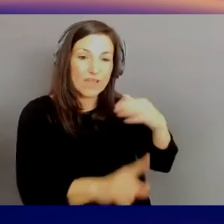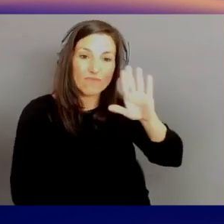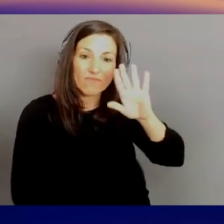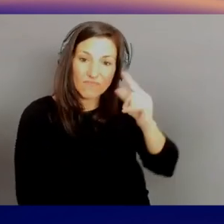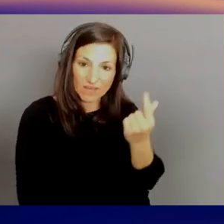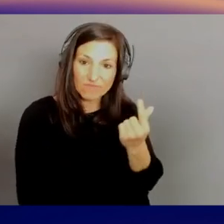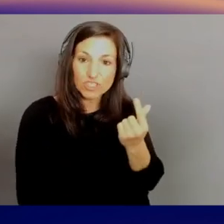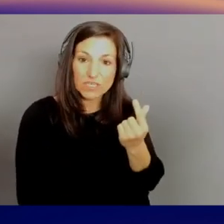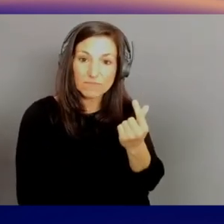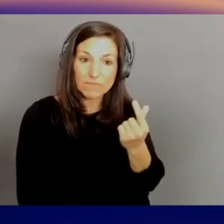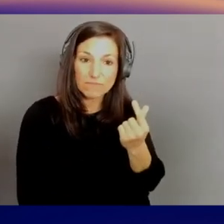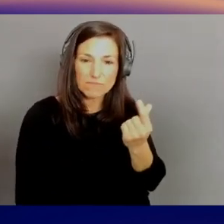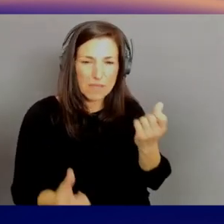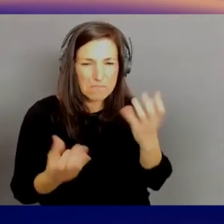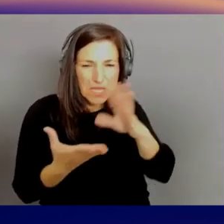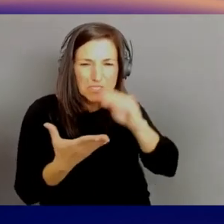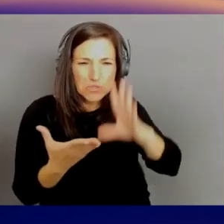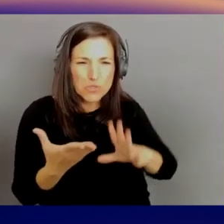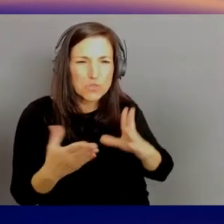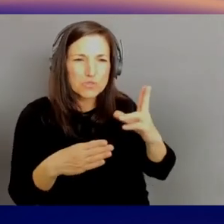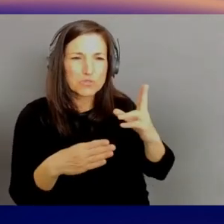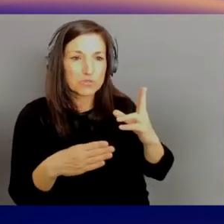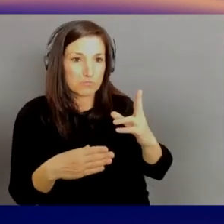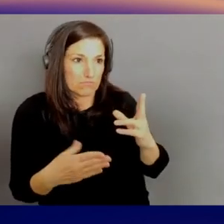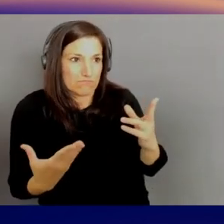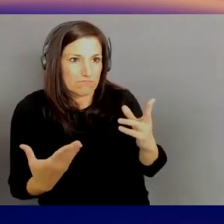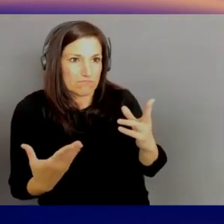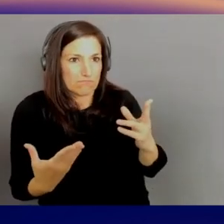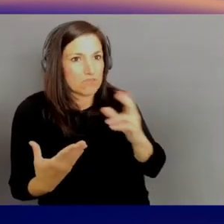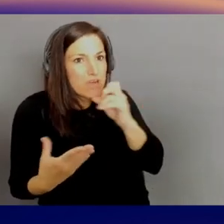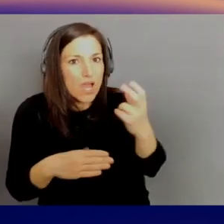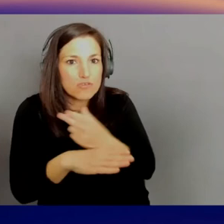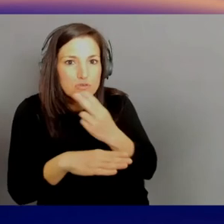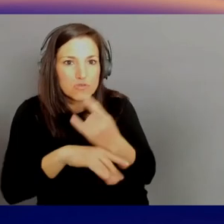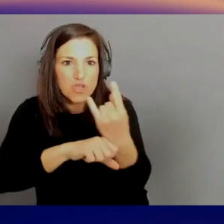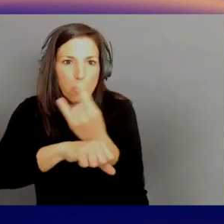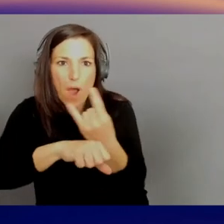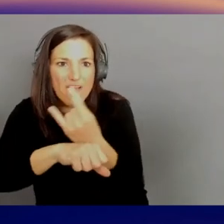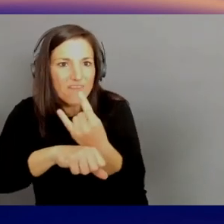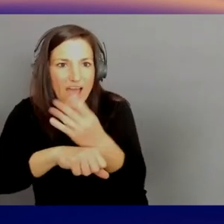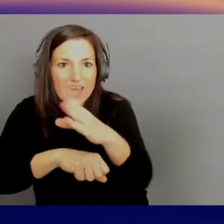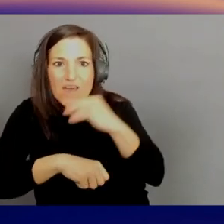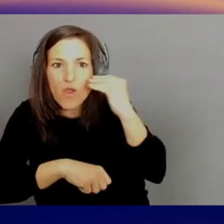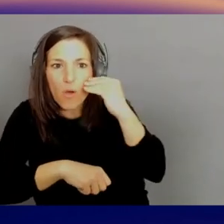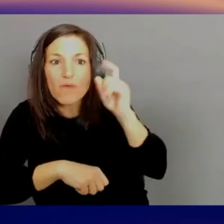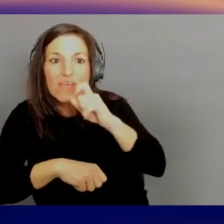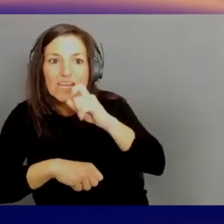they don't have Wi-Fi at home. They have to go to a parking lot of like a McDonald's to get online, to do virtual schooling.